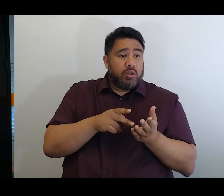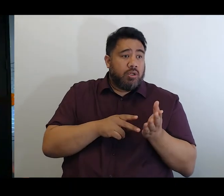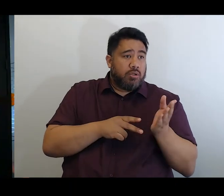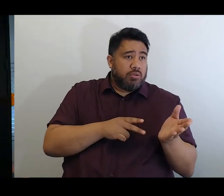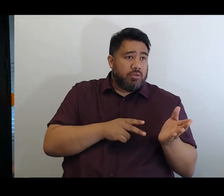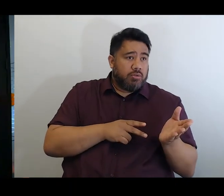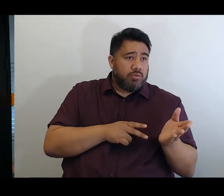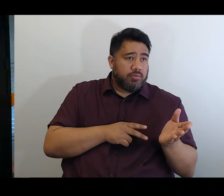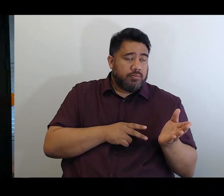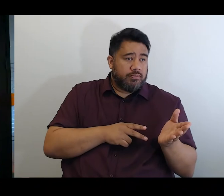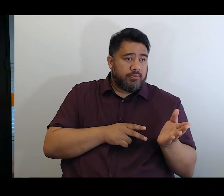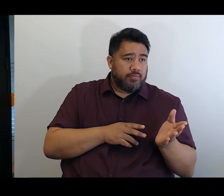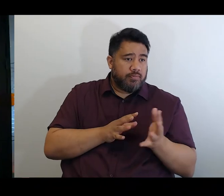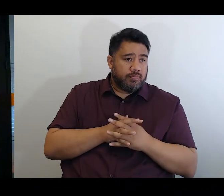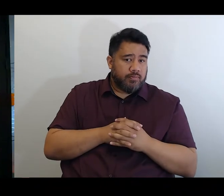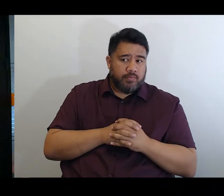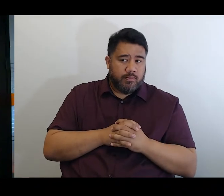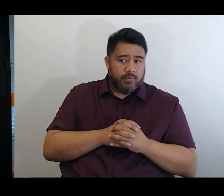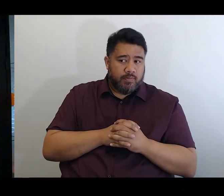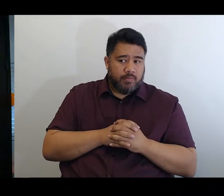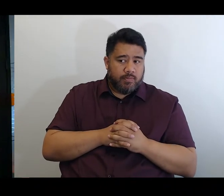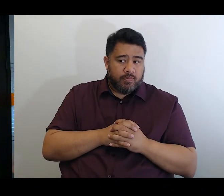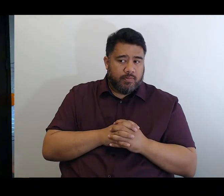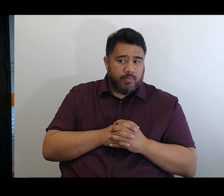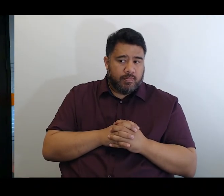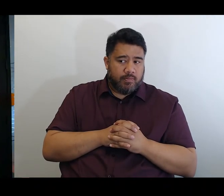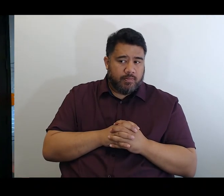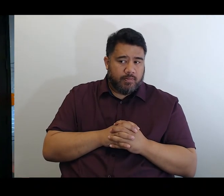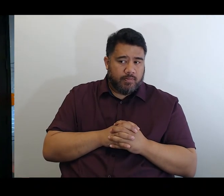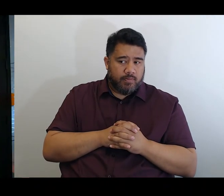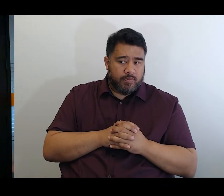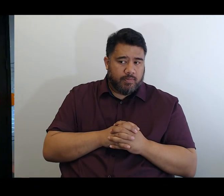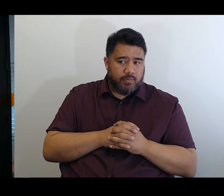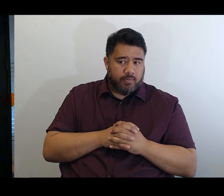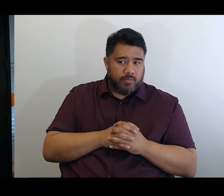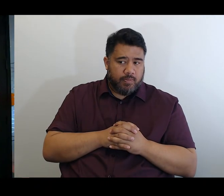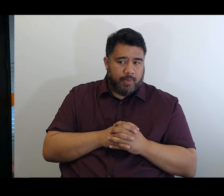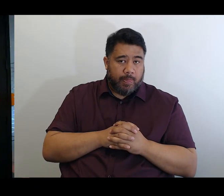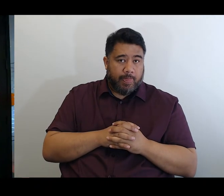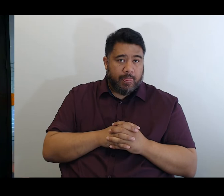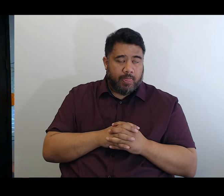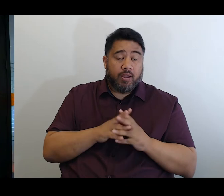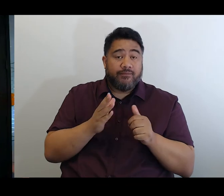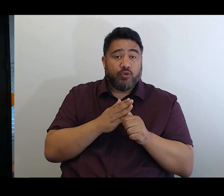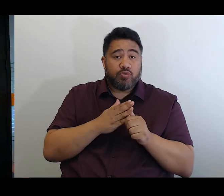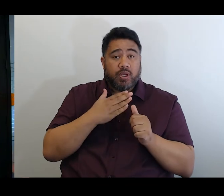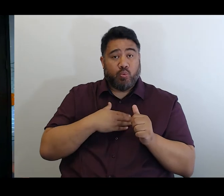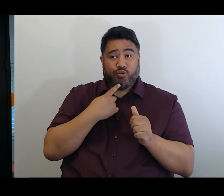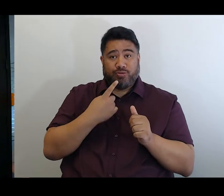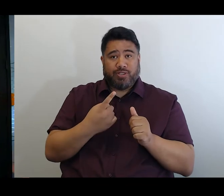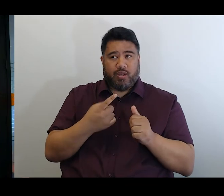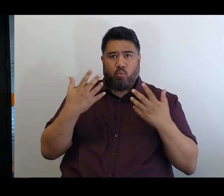I do just want to acknowledge that, you know, there's over a couple of hundred people on this call tonight, which is great.